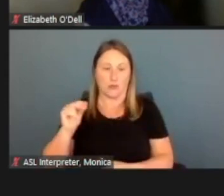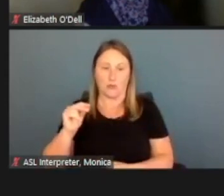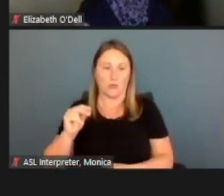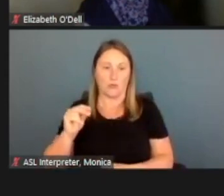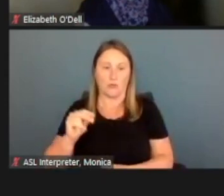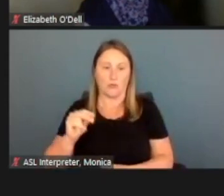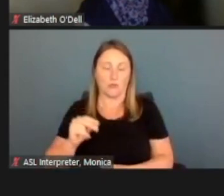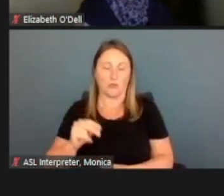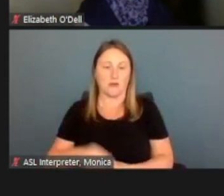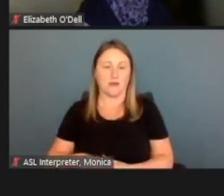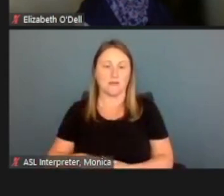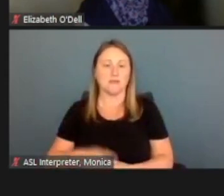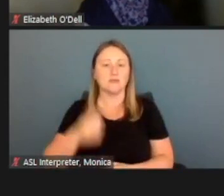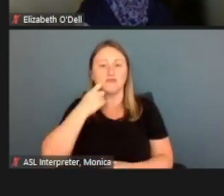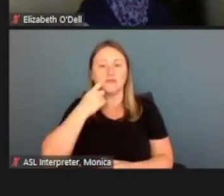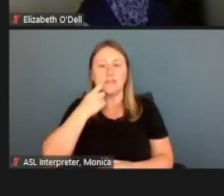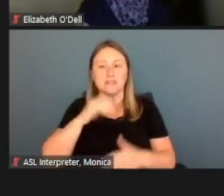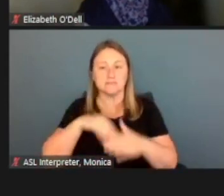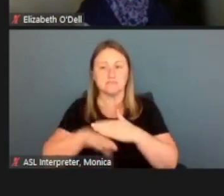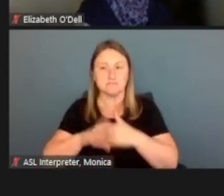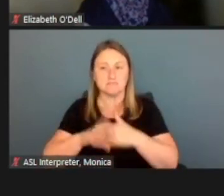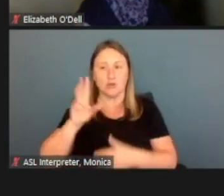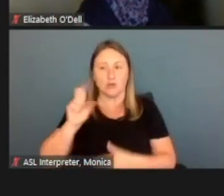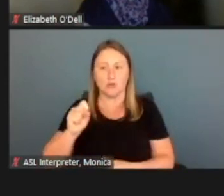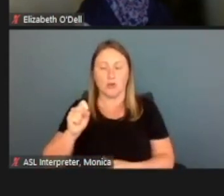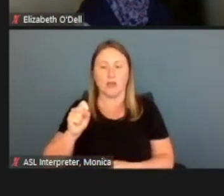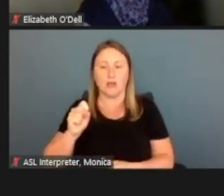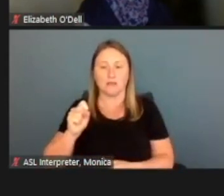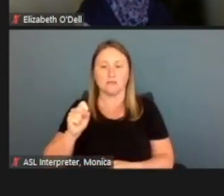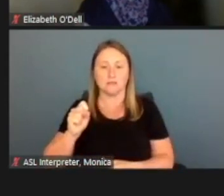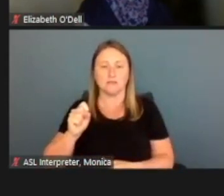And he recently entered was just like a year and a half ago